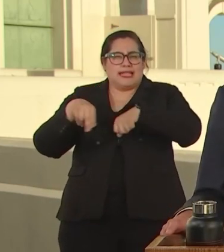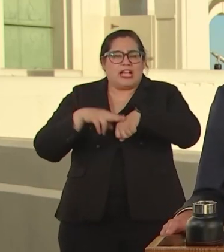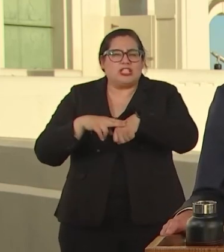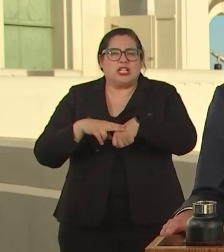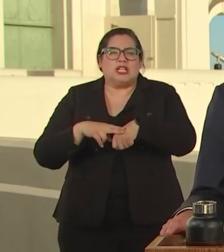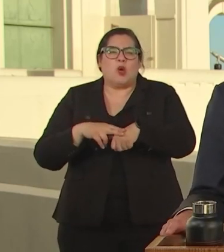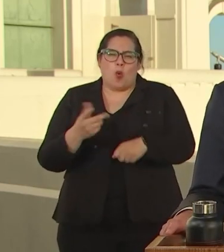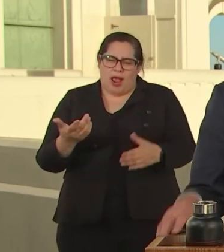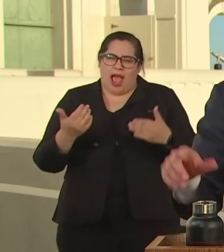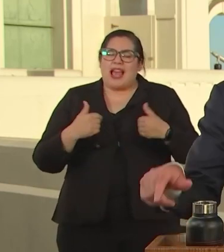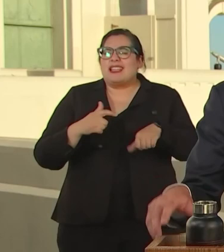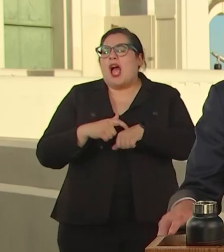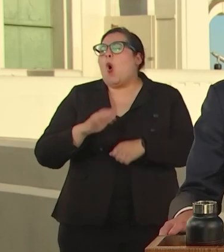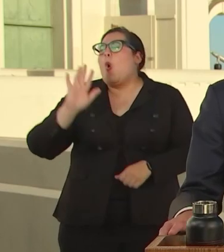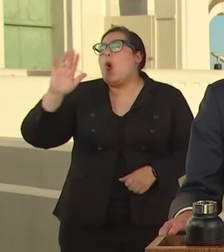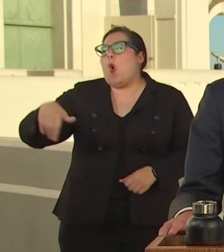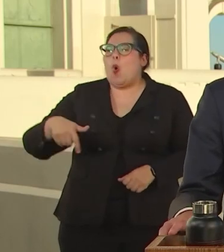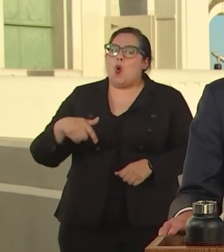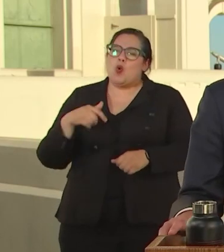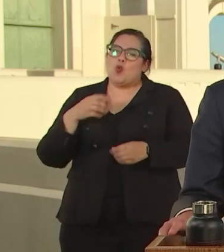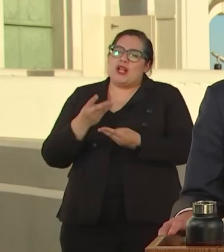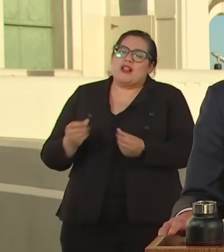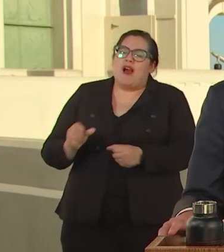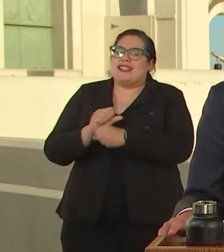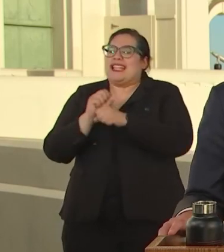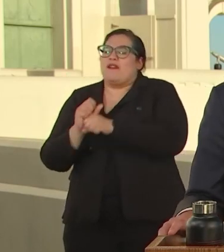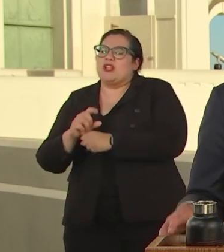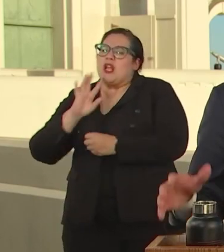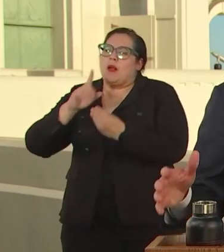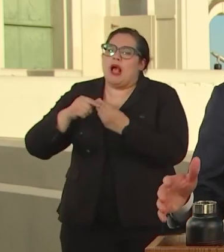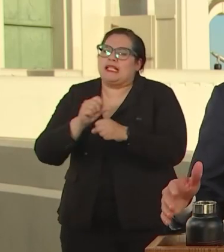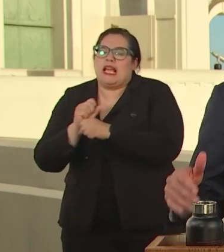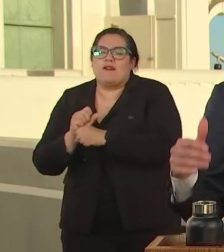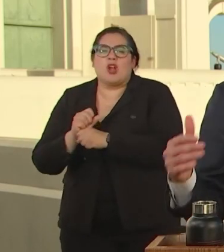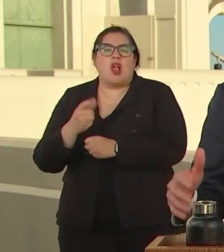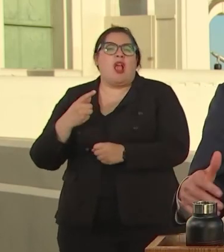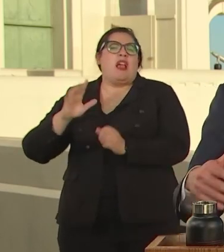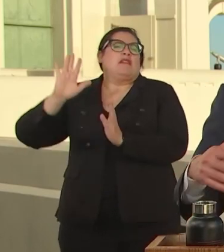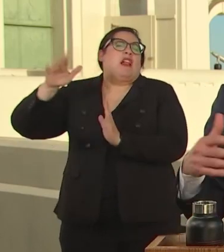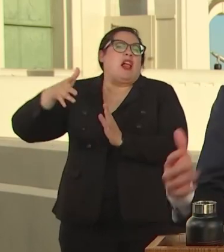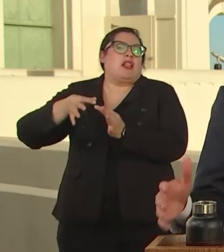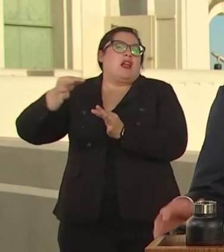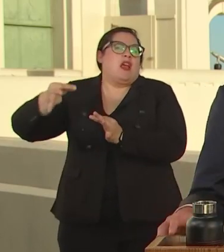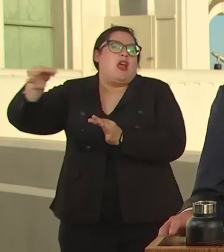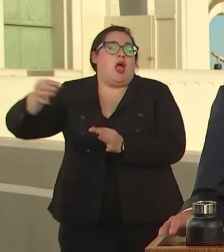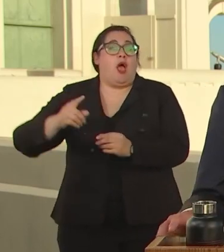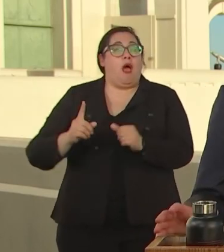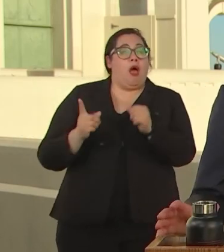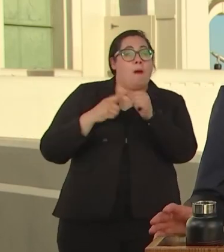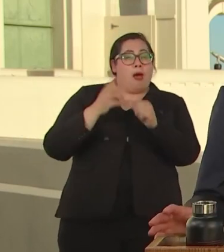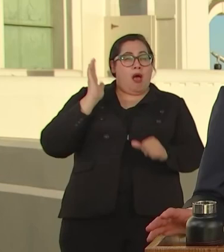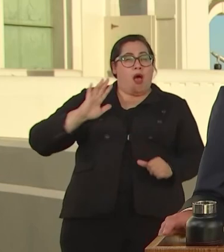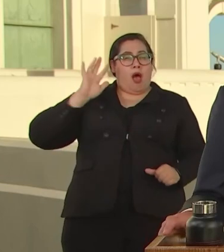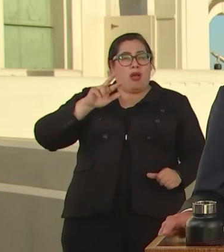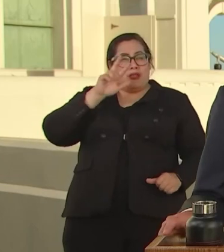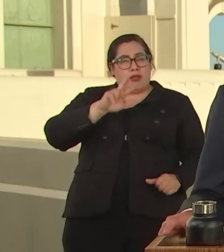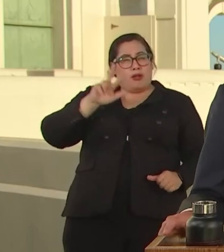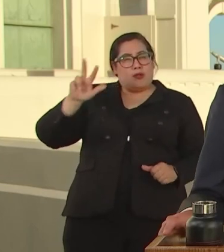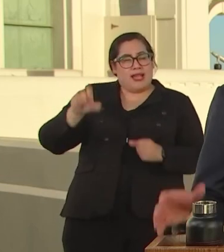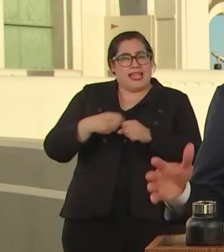FOR THE LAST 33 YEARS THAT THEY TESTIFIED TO HUMAN AND HUMAN CARS WERE HEATHER UP THE EARTH, THERE WAS A BETTER TIME TO MOVE